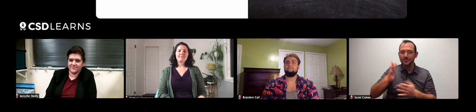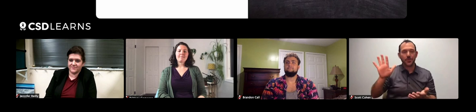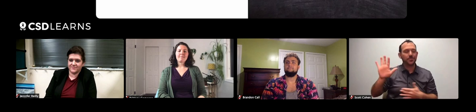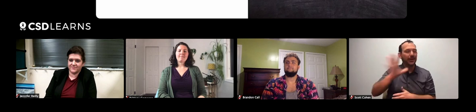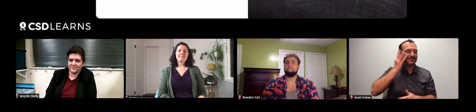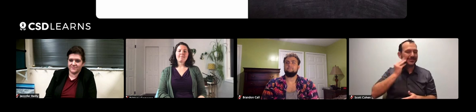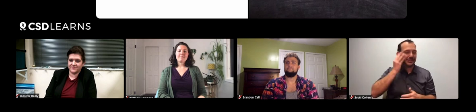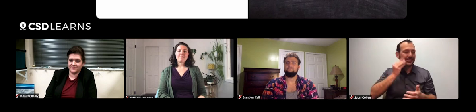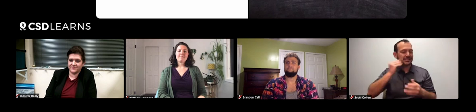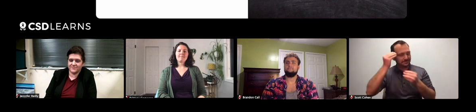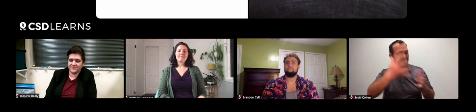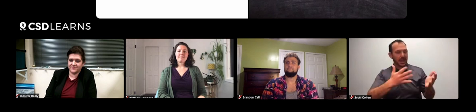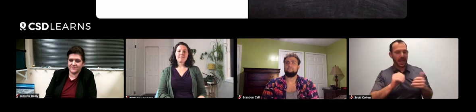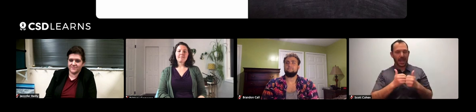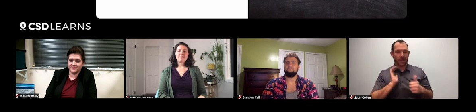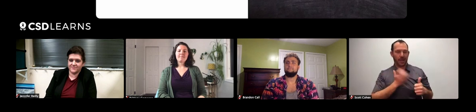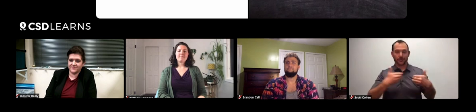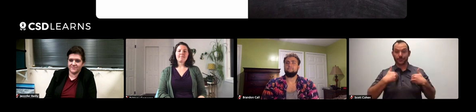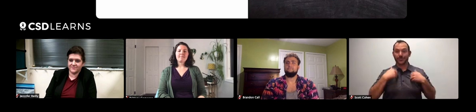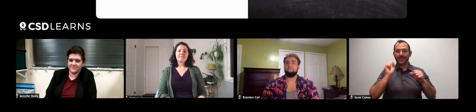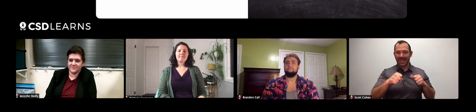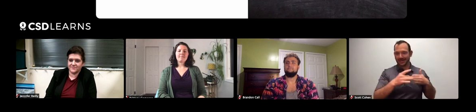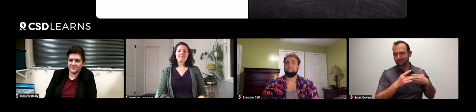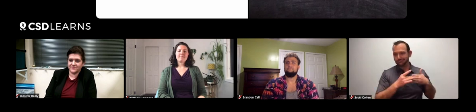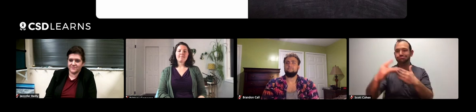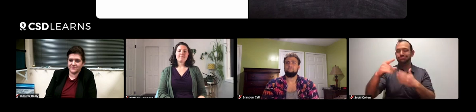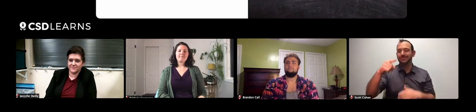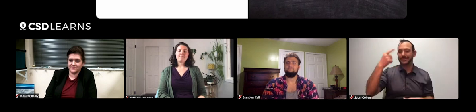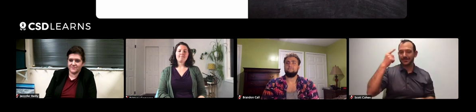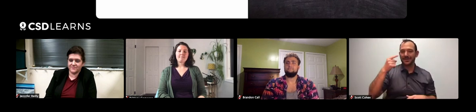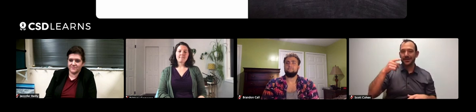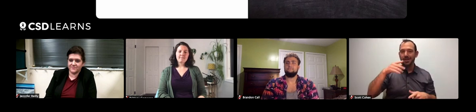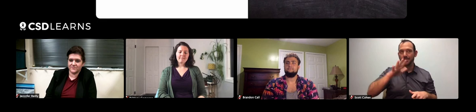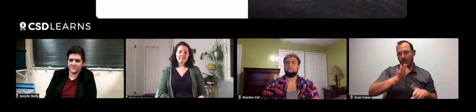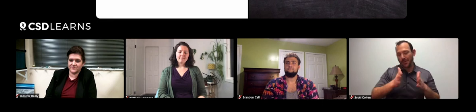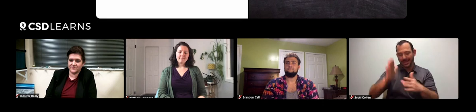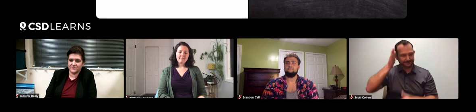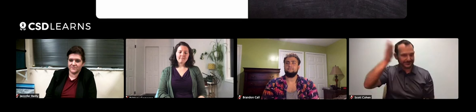We'll take their experiences, and how we can use their experiences to help enhance our students' learning